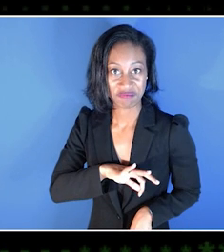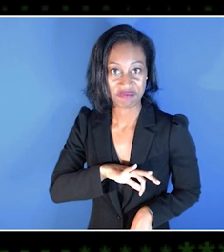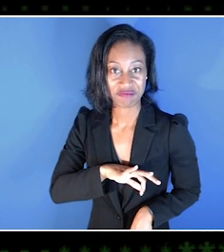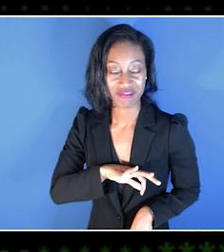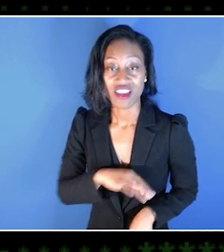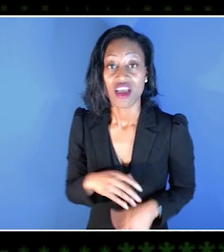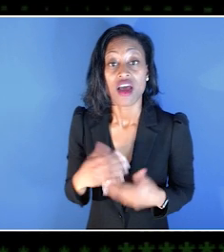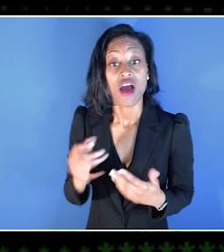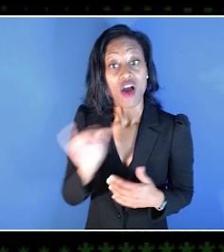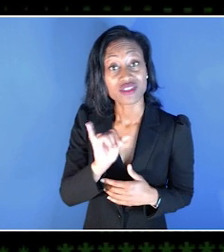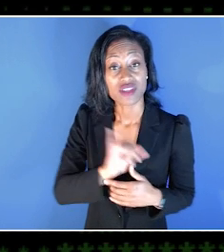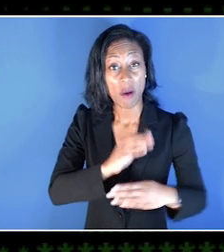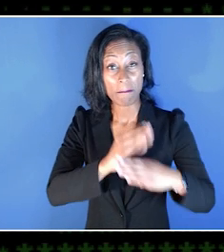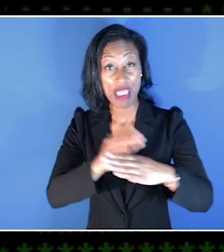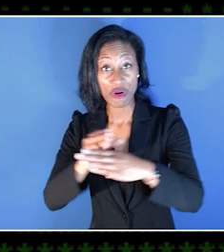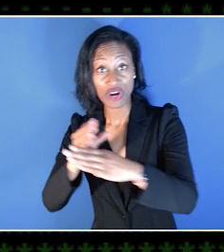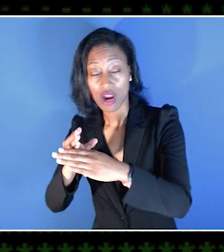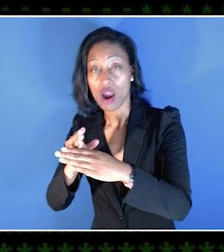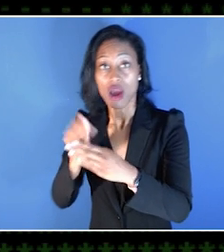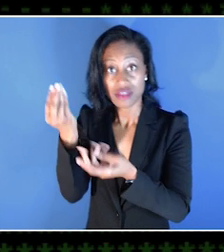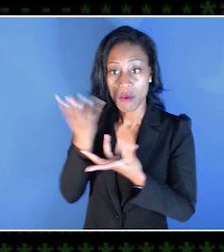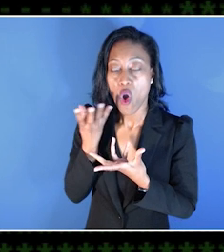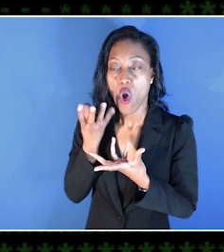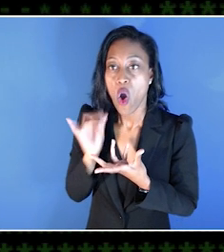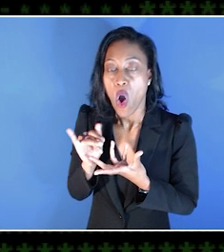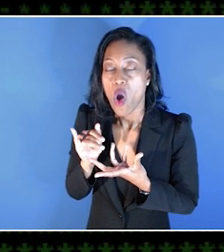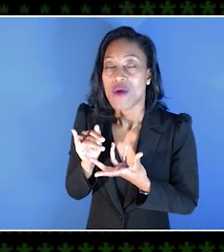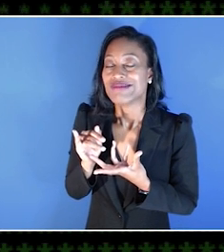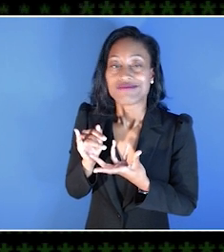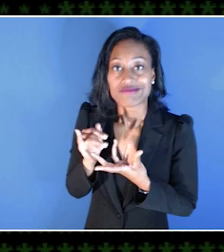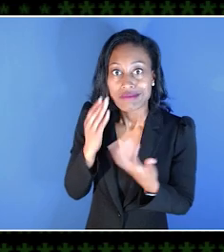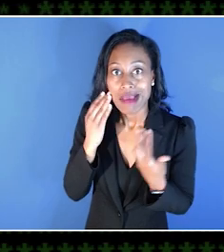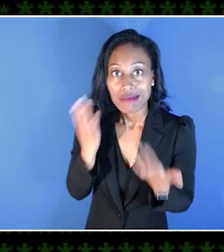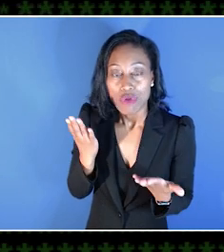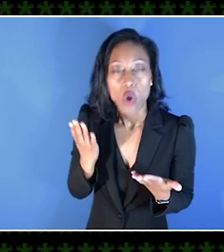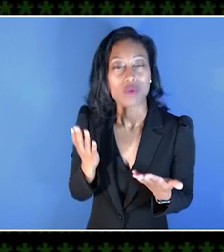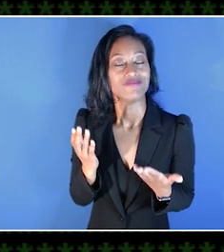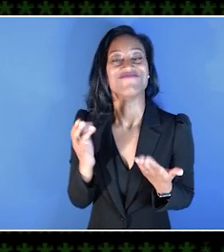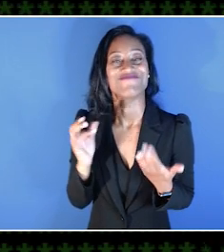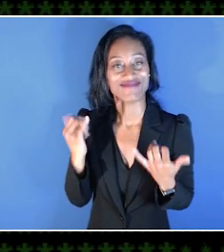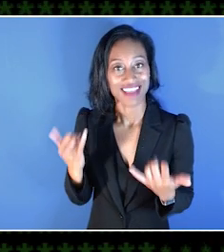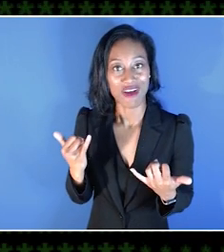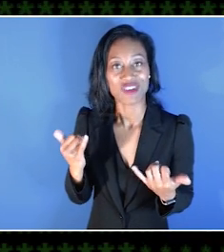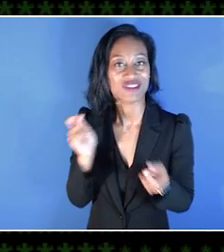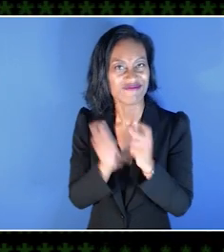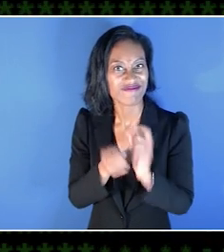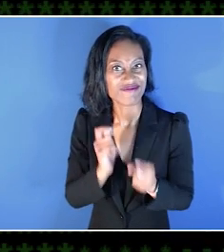But it also identifies barriers that we may not have considered before. And the great thing about doing it earlier,